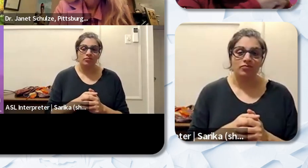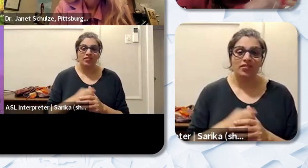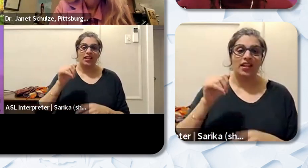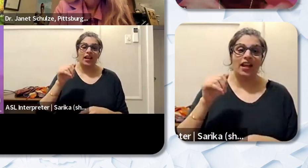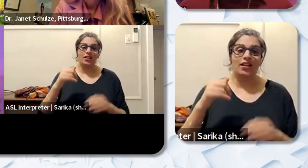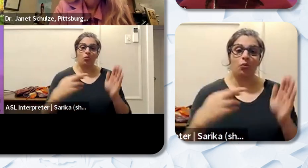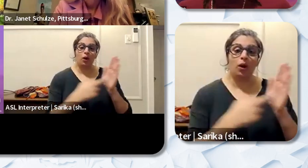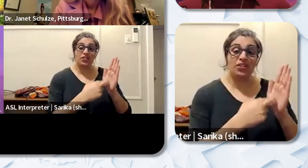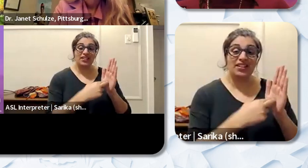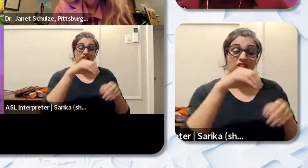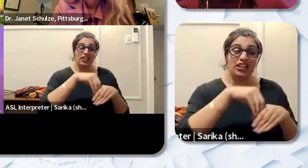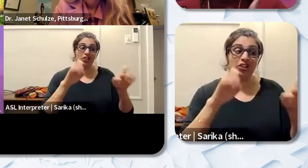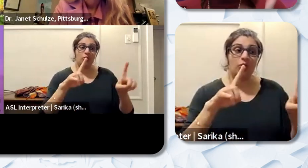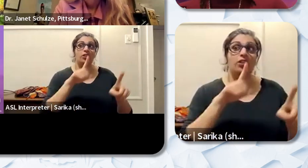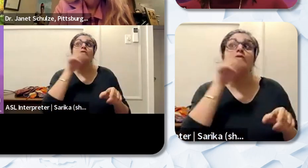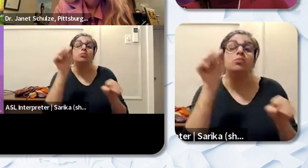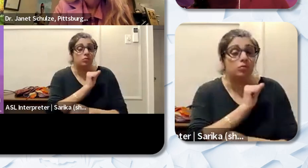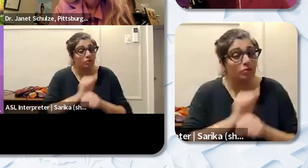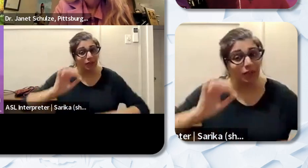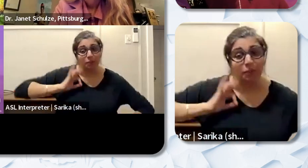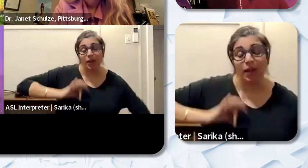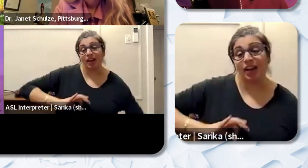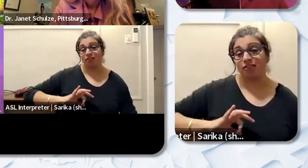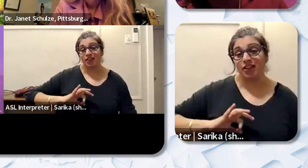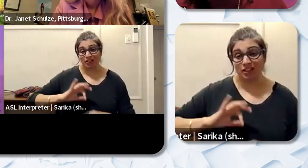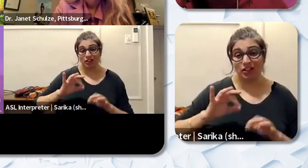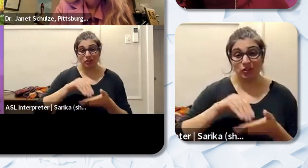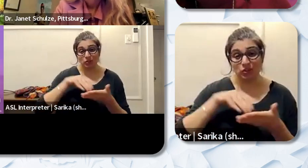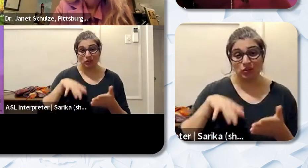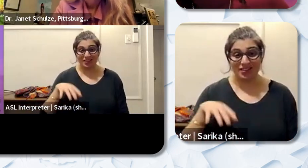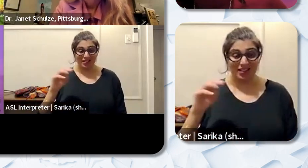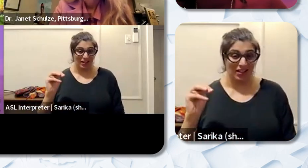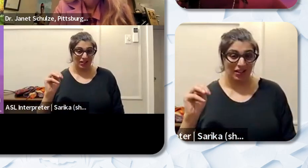and education benefited all children? Brandon you or Mr. Okonkwo do you wanna chime in here?